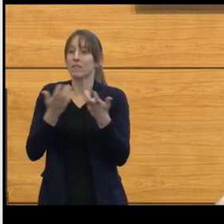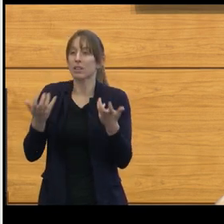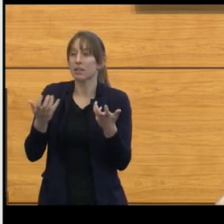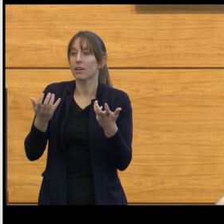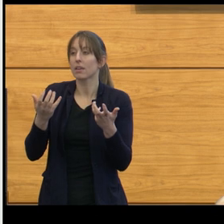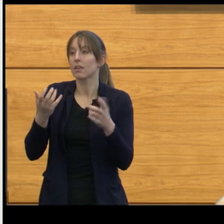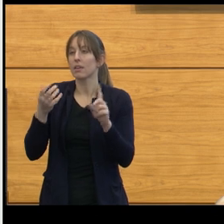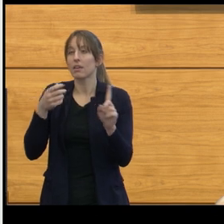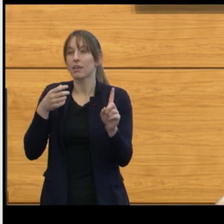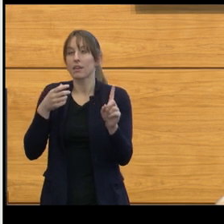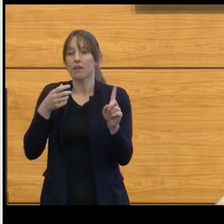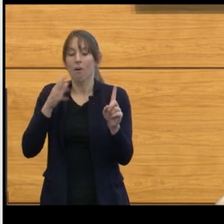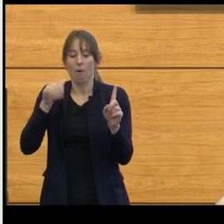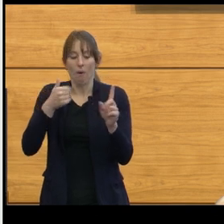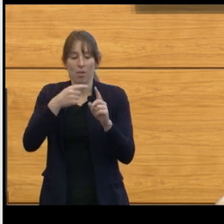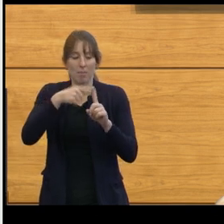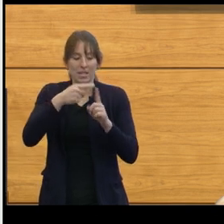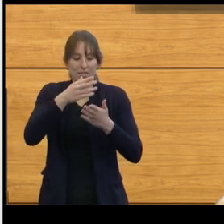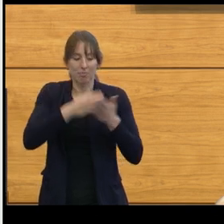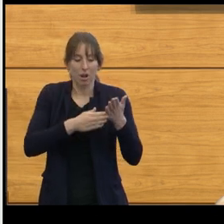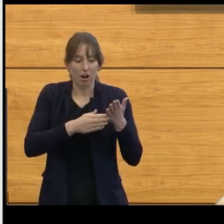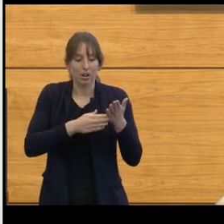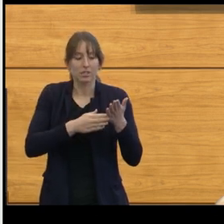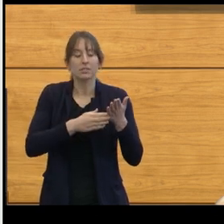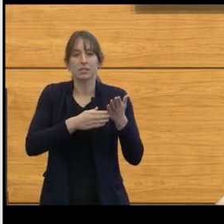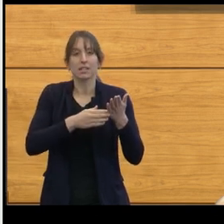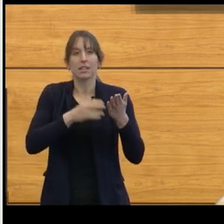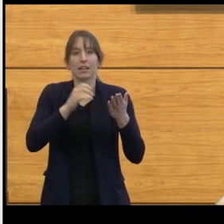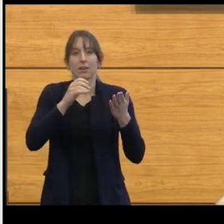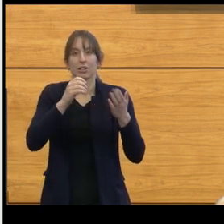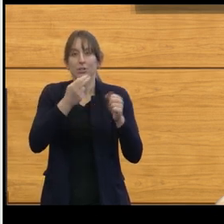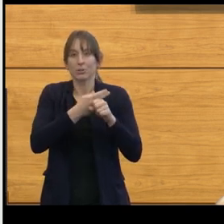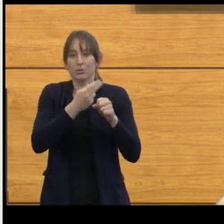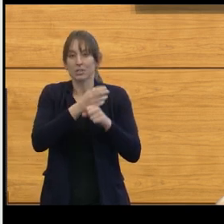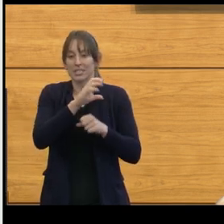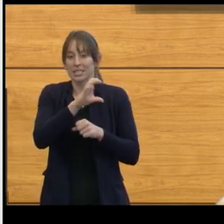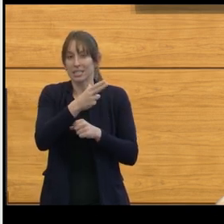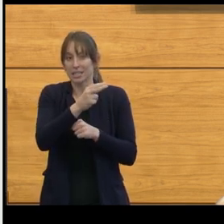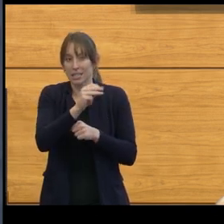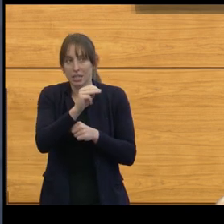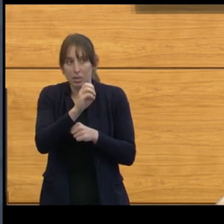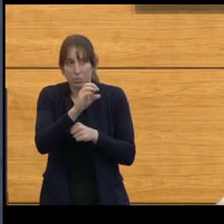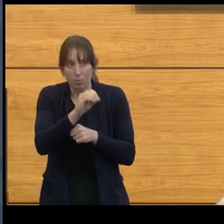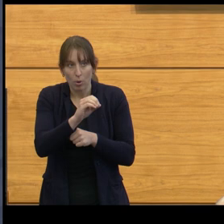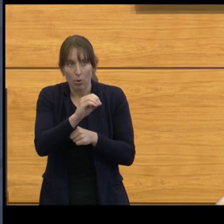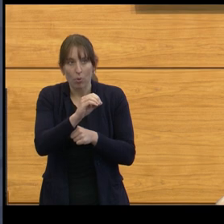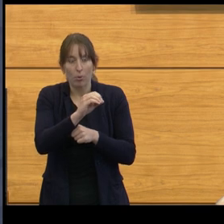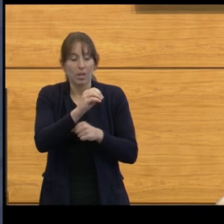with radiation and chemo were lost by virtue of the harm that you might cause at surgery.